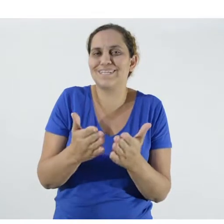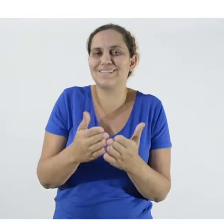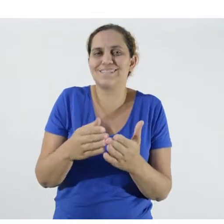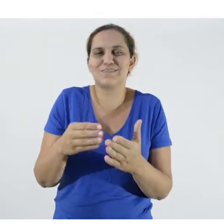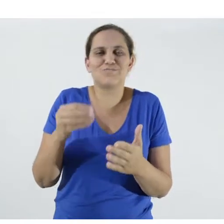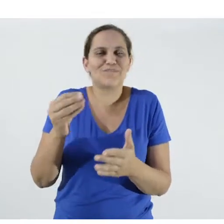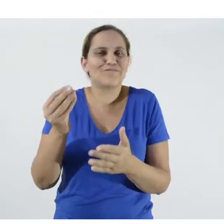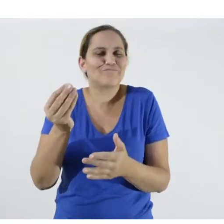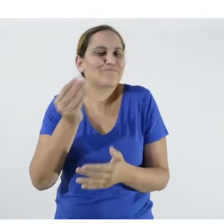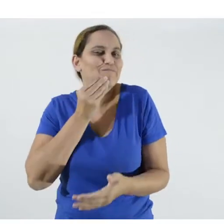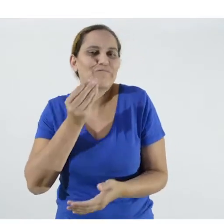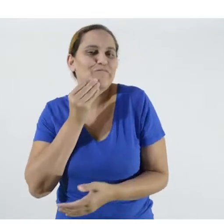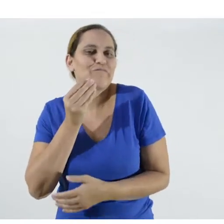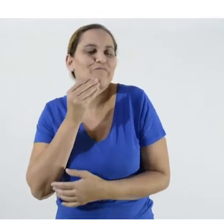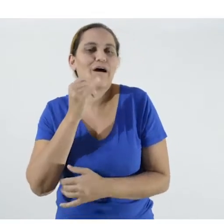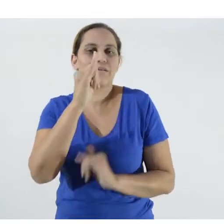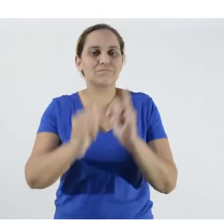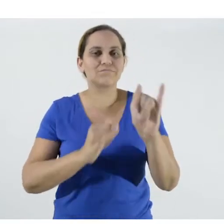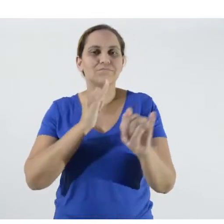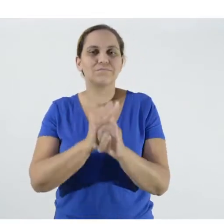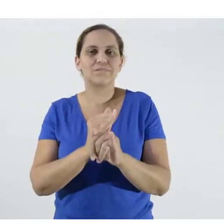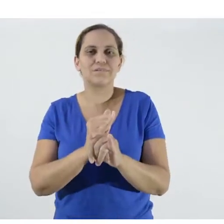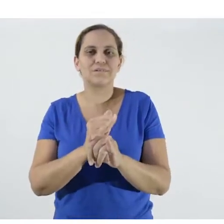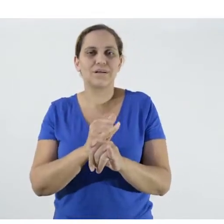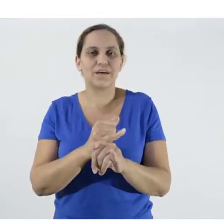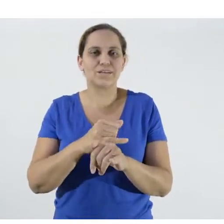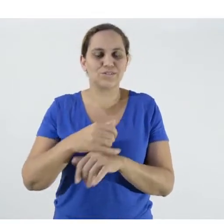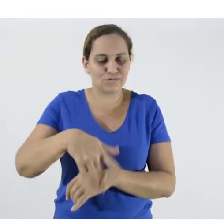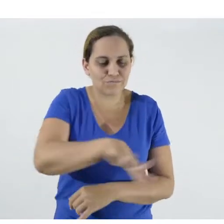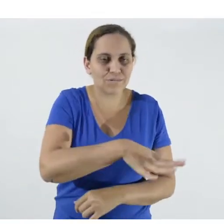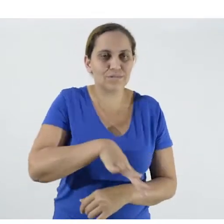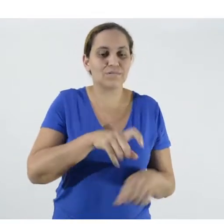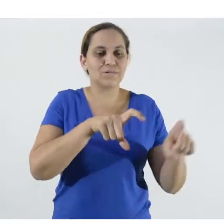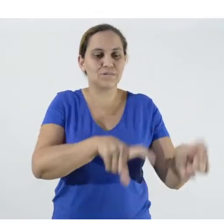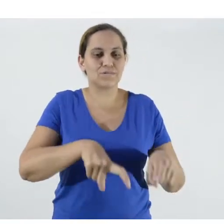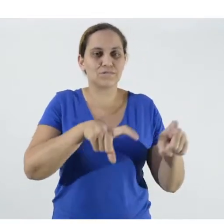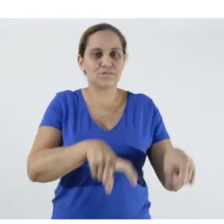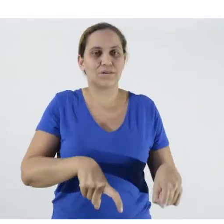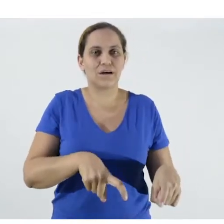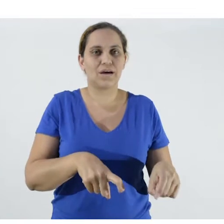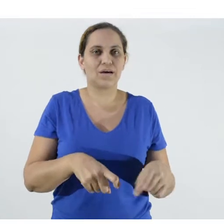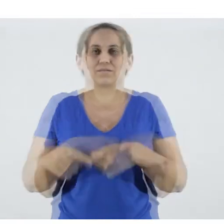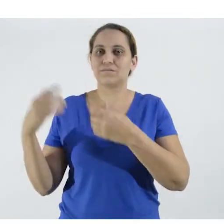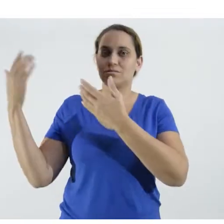Almost 72% of these people do not have access to the internet, according to the 2017 census.